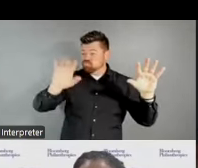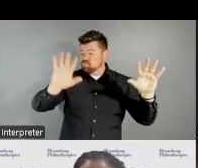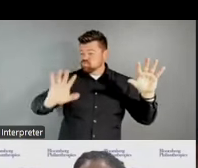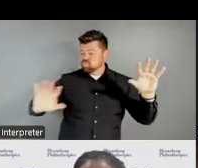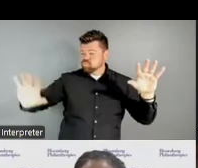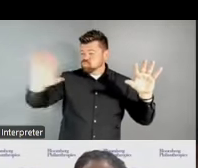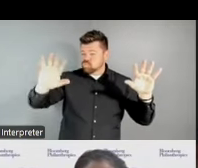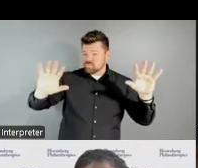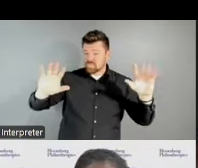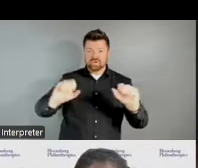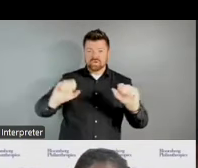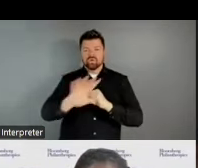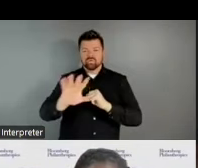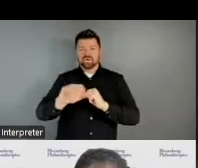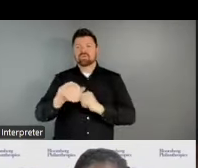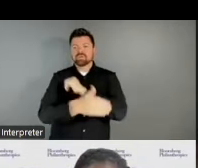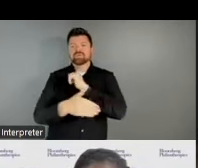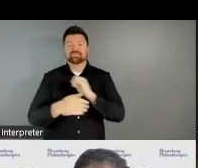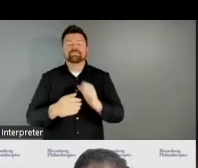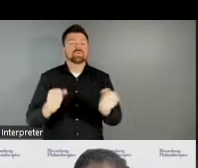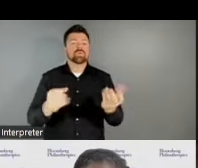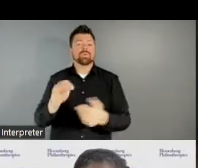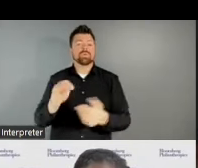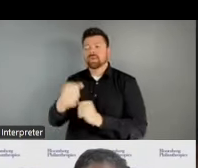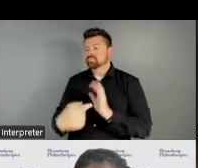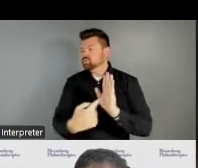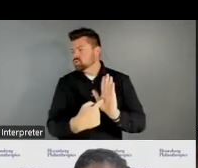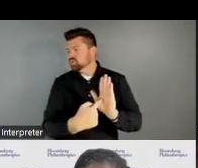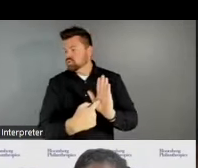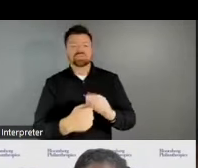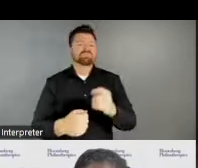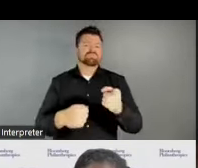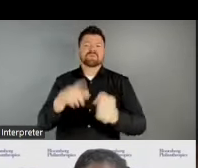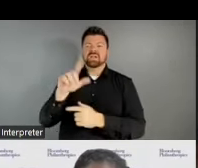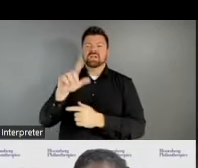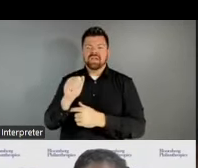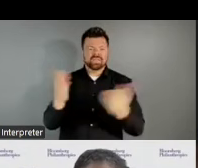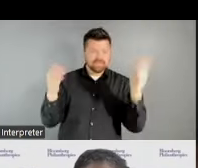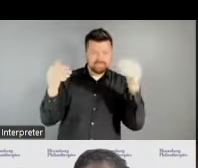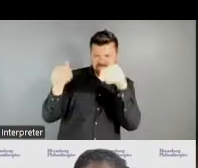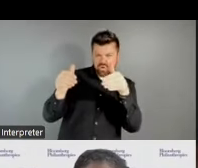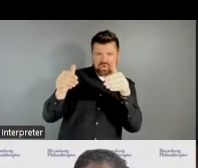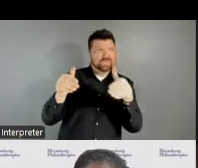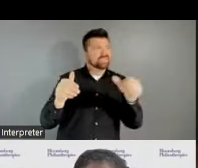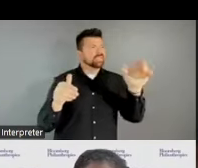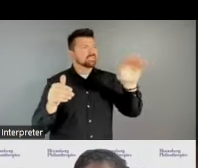the country. The map shows that known LAAs are highly concentrated in the Eastern US and with